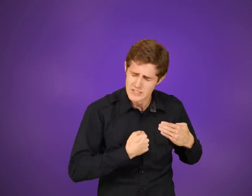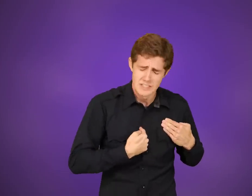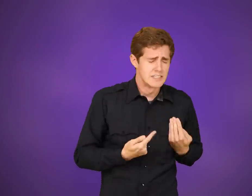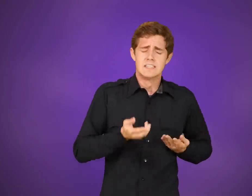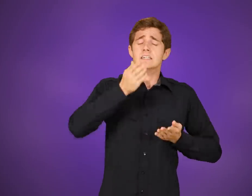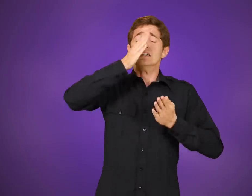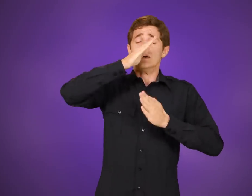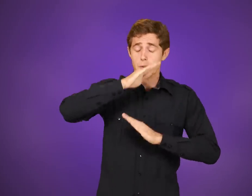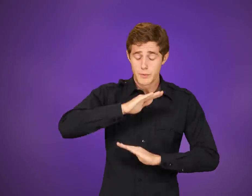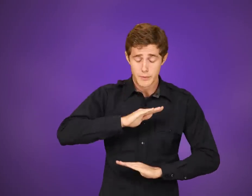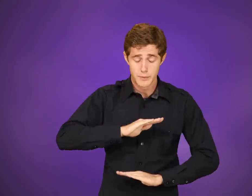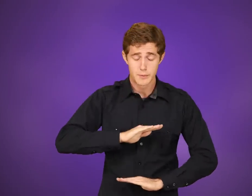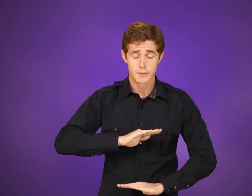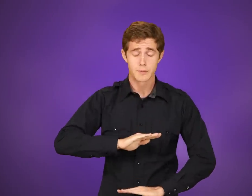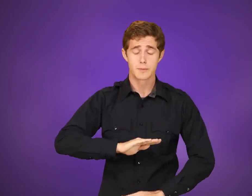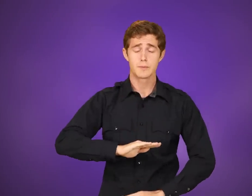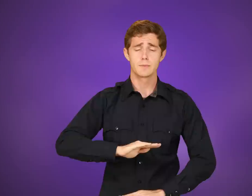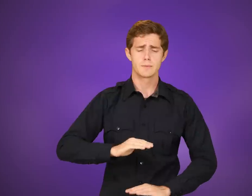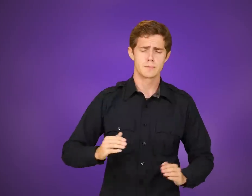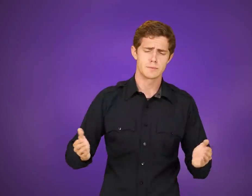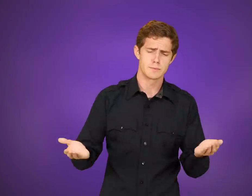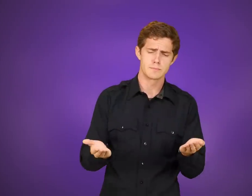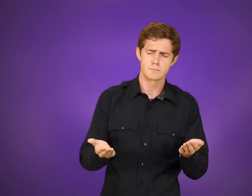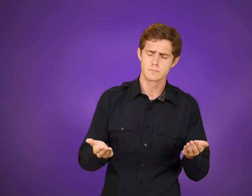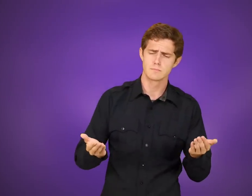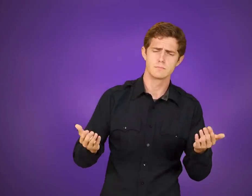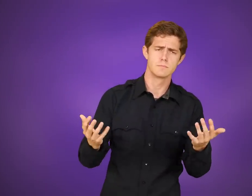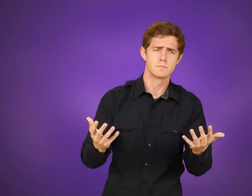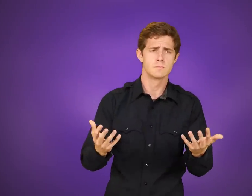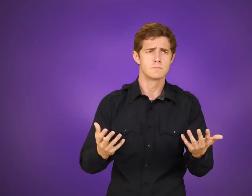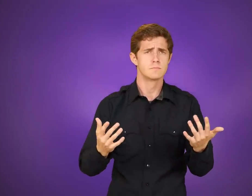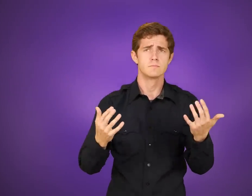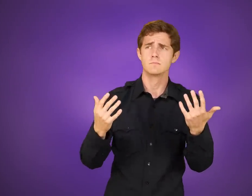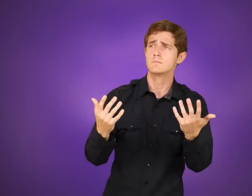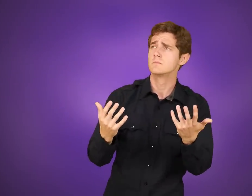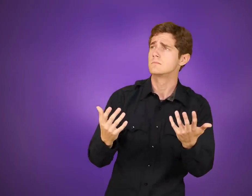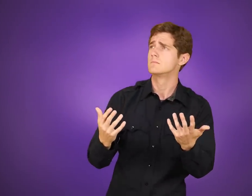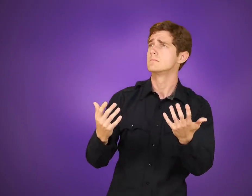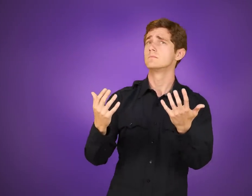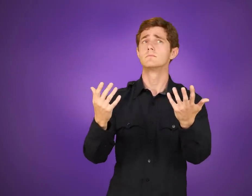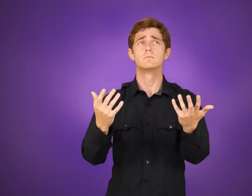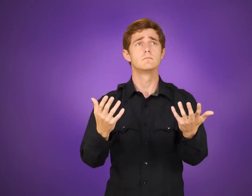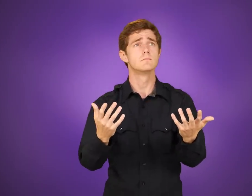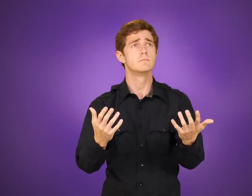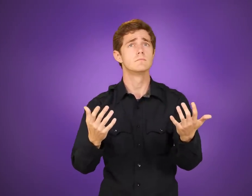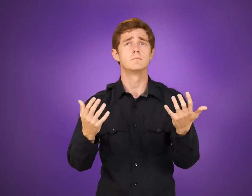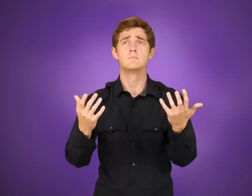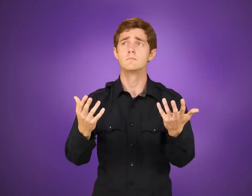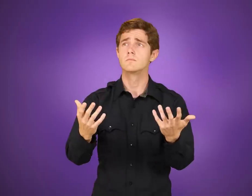Then, I am still and wait here in the silence, I CALM, HERE WAIT